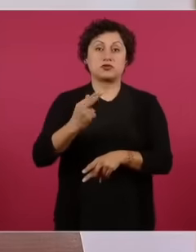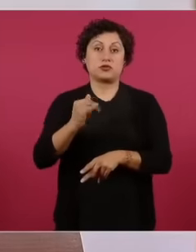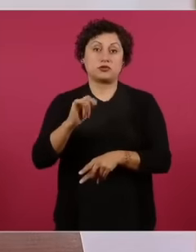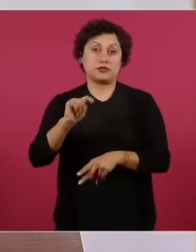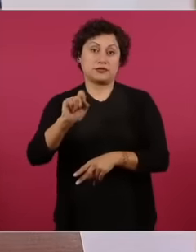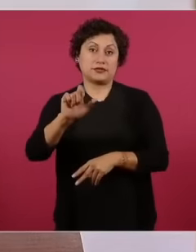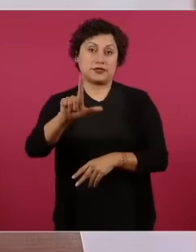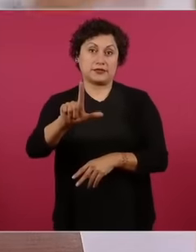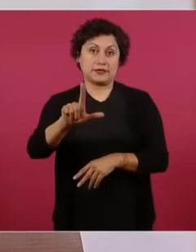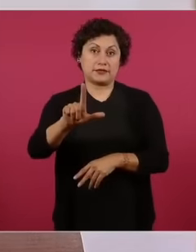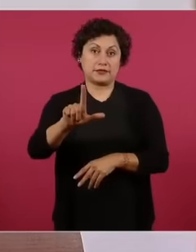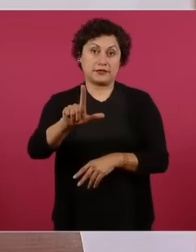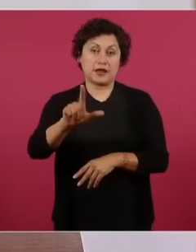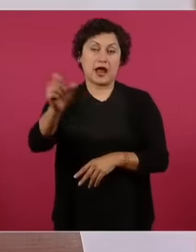there